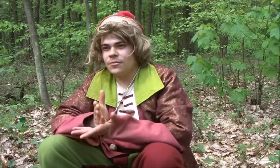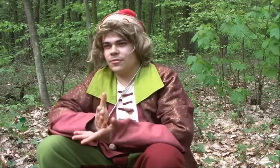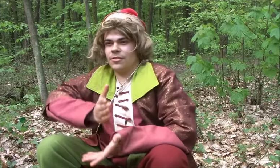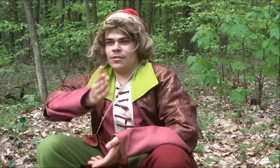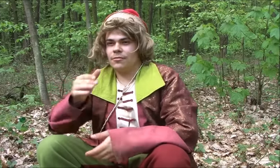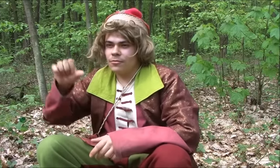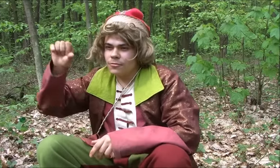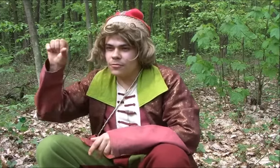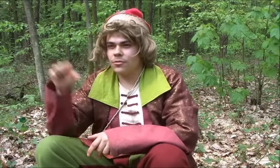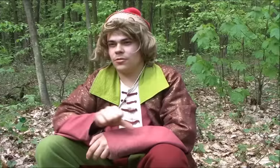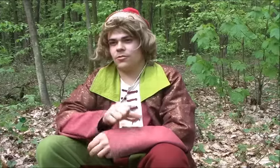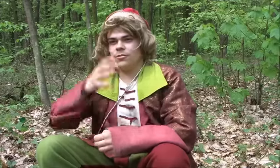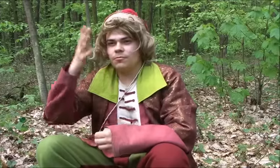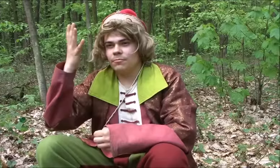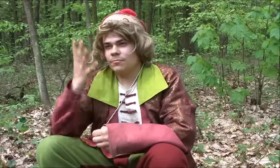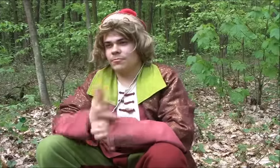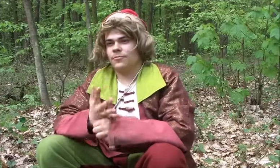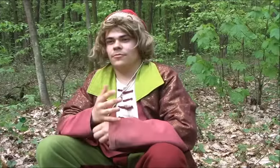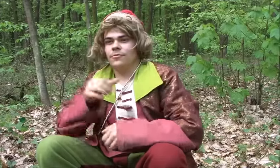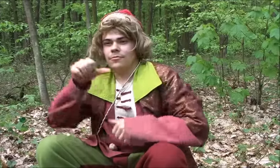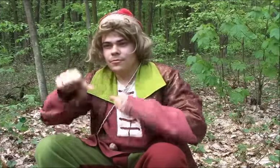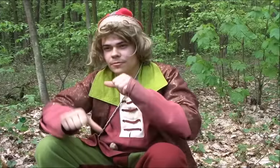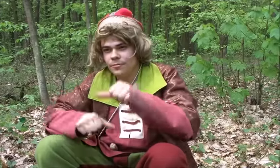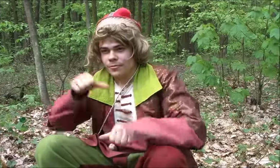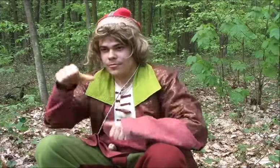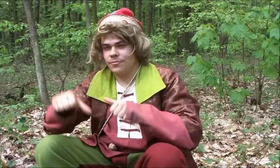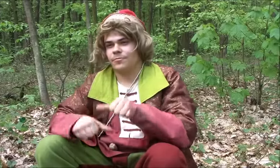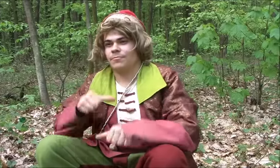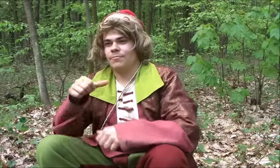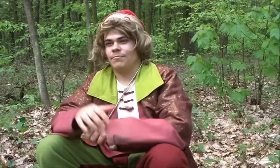It’s 1050 years now.